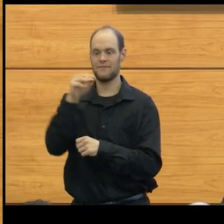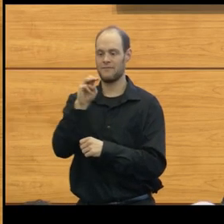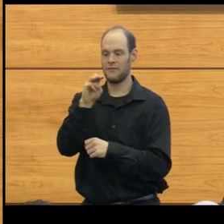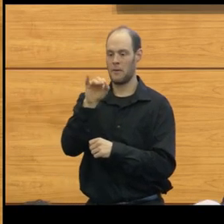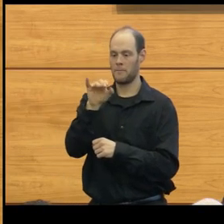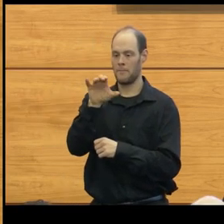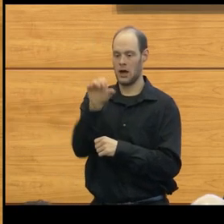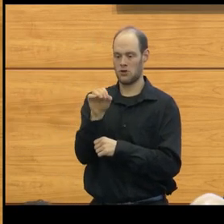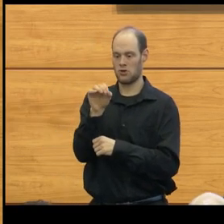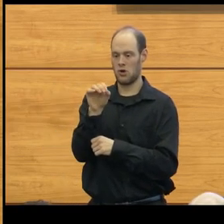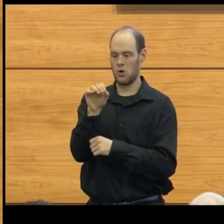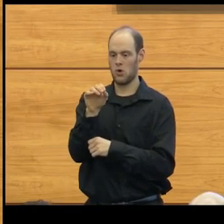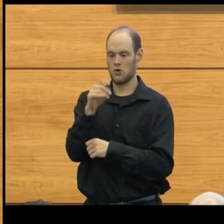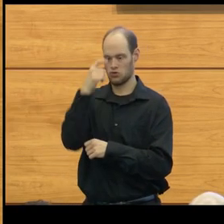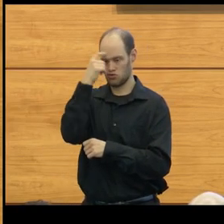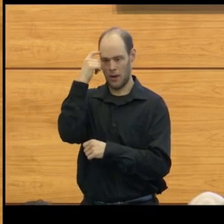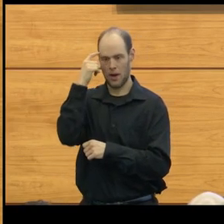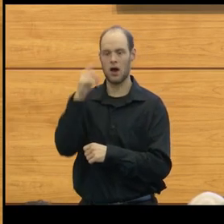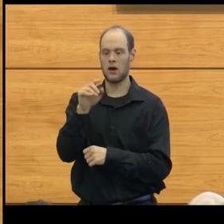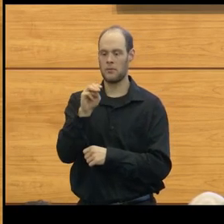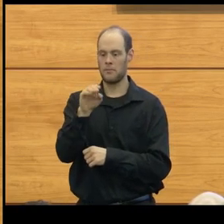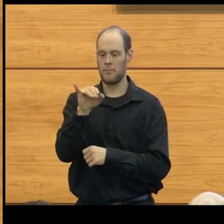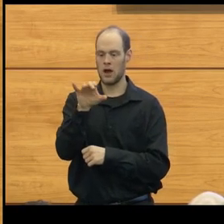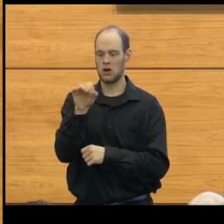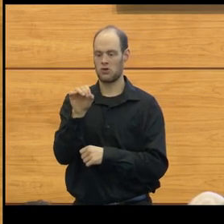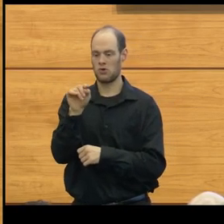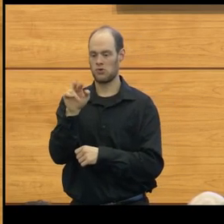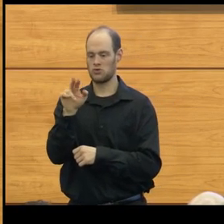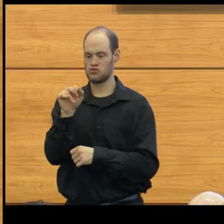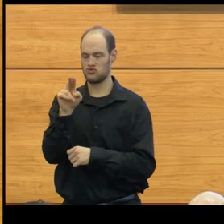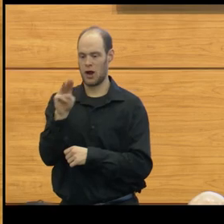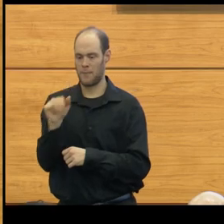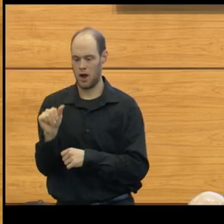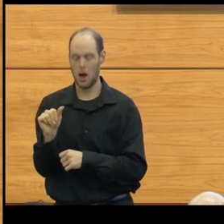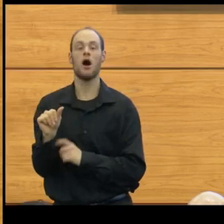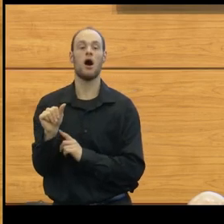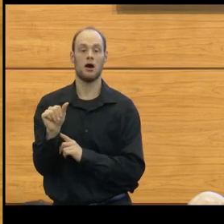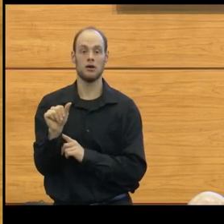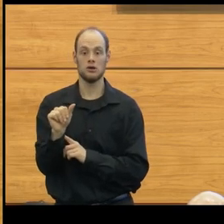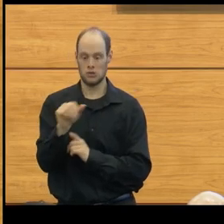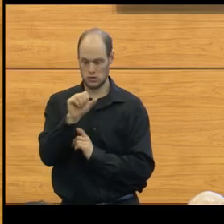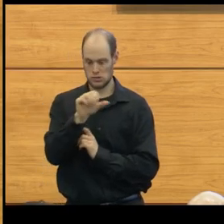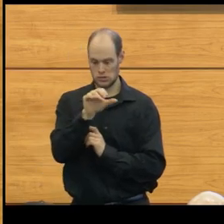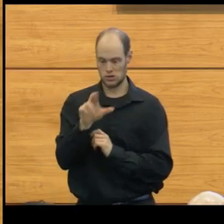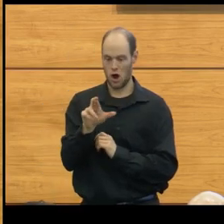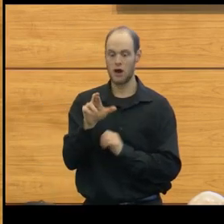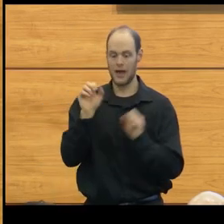So one of the things that I've been very interested in is the scarring that it can occur